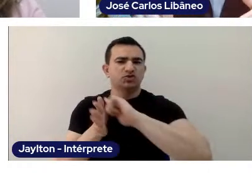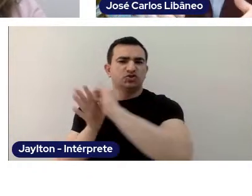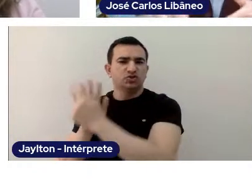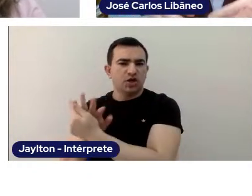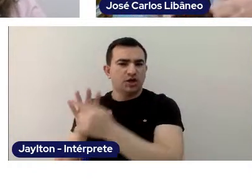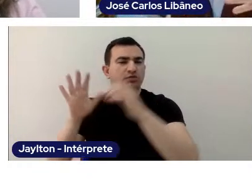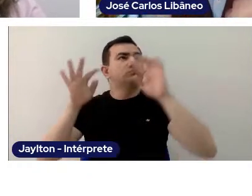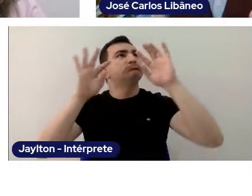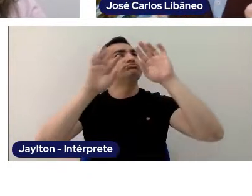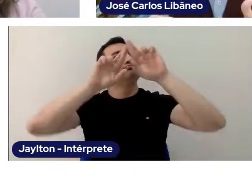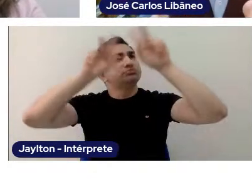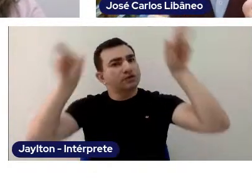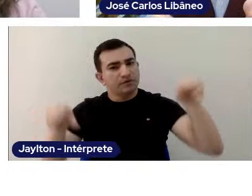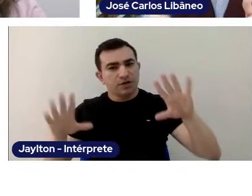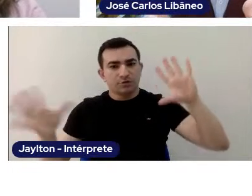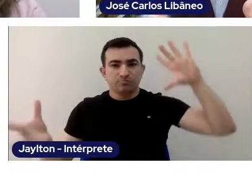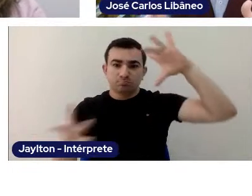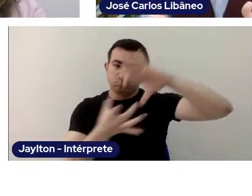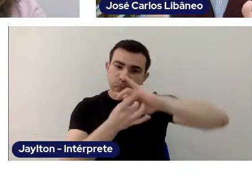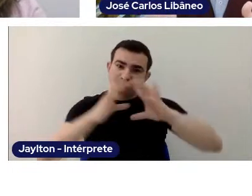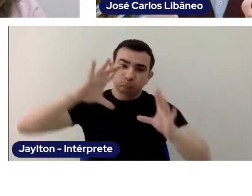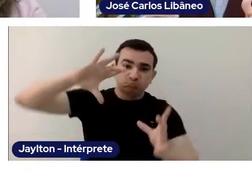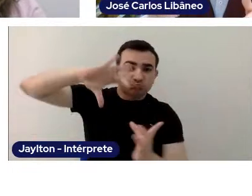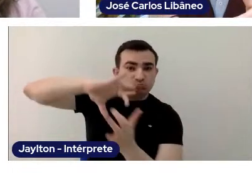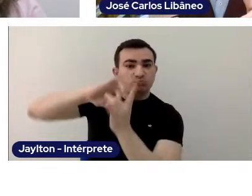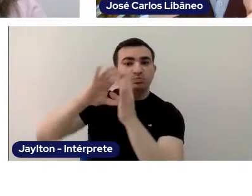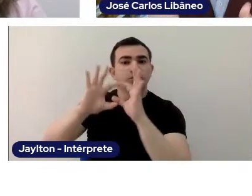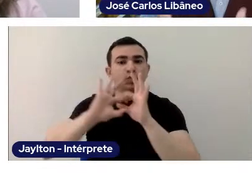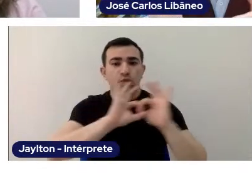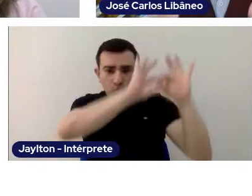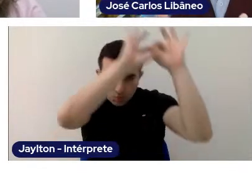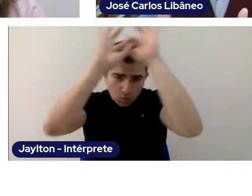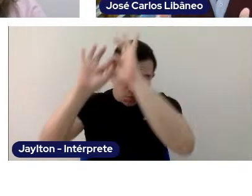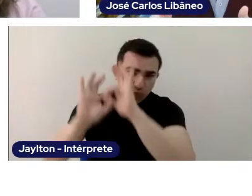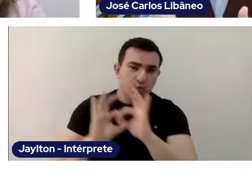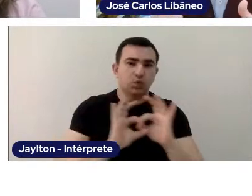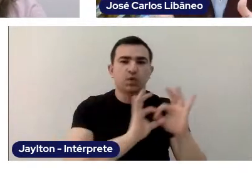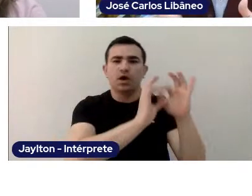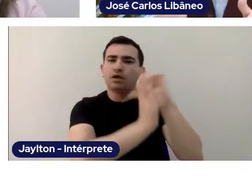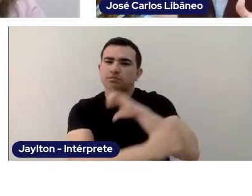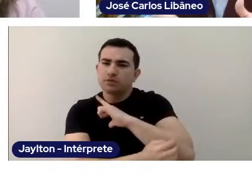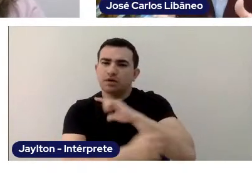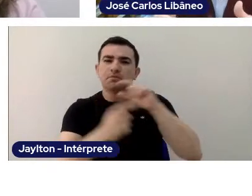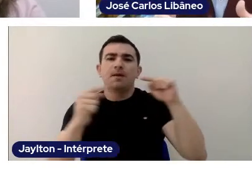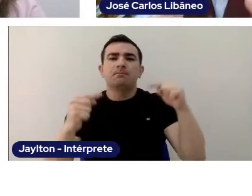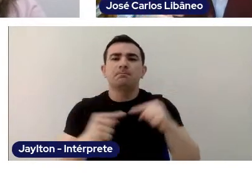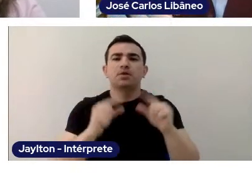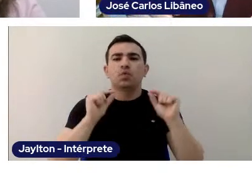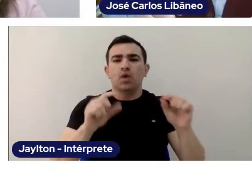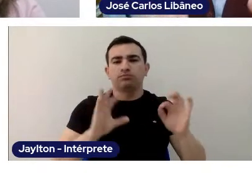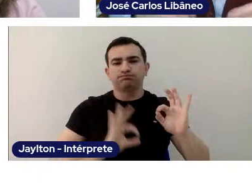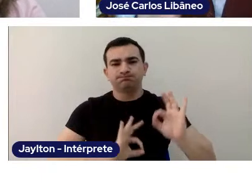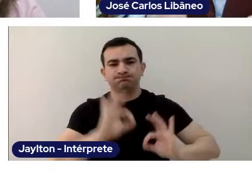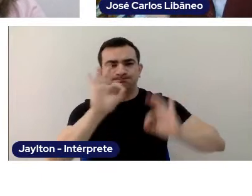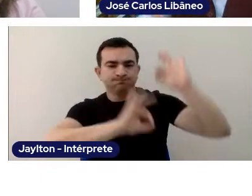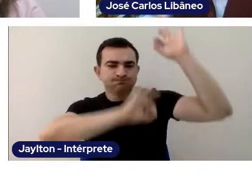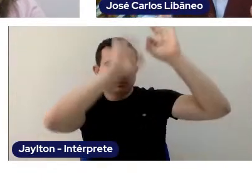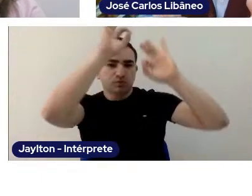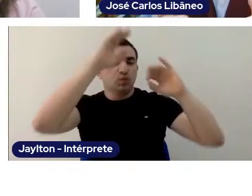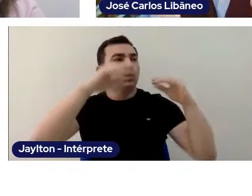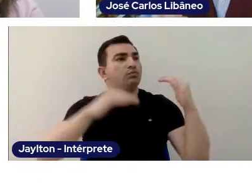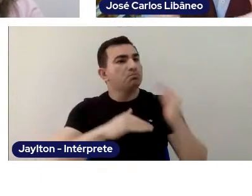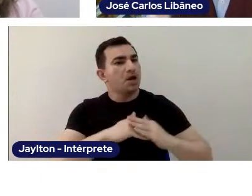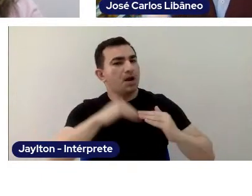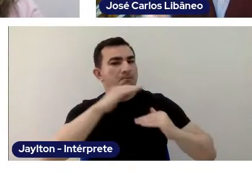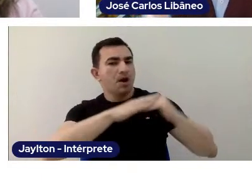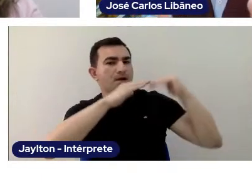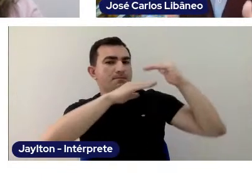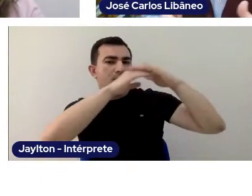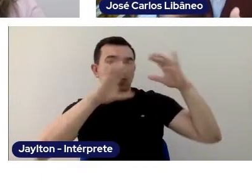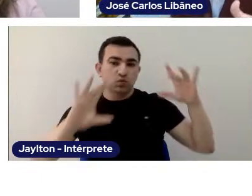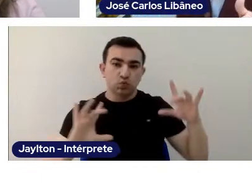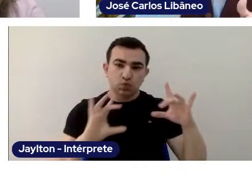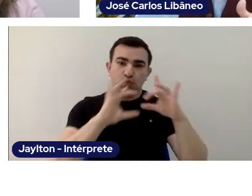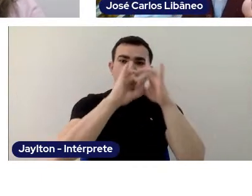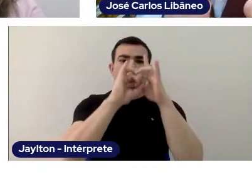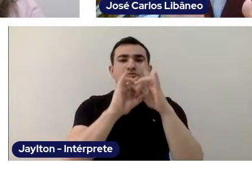and thirdly, intertwined with the student's social, cultural and material conditions. Because those are the spheres where we find the inequalities, right?